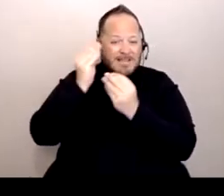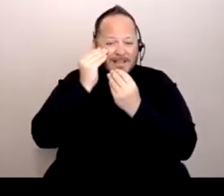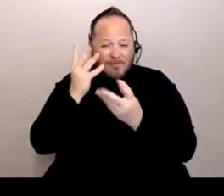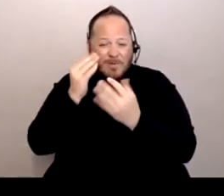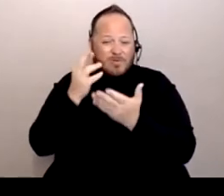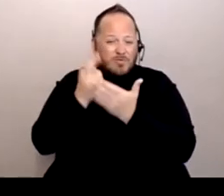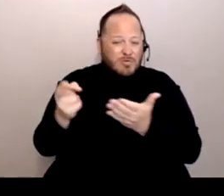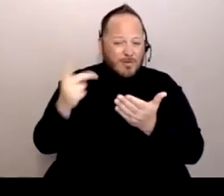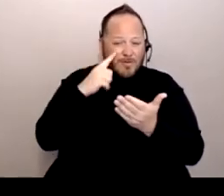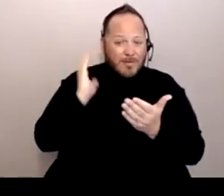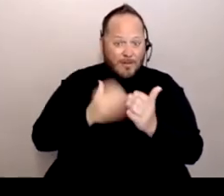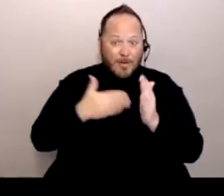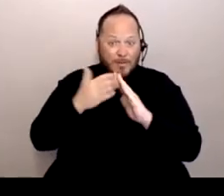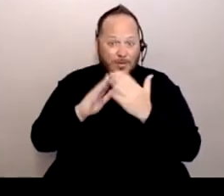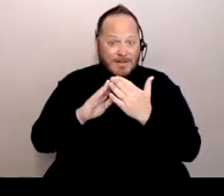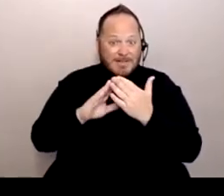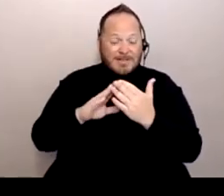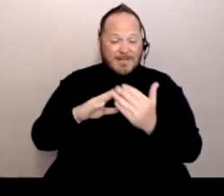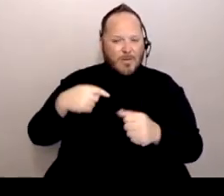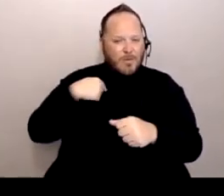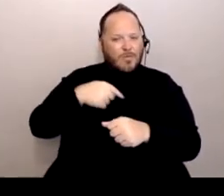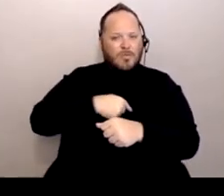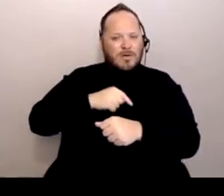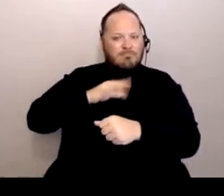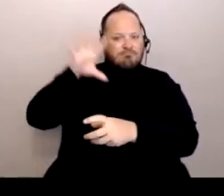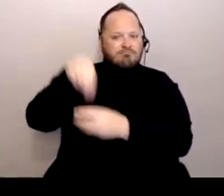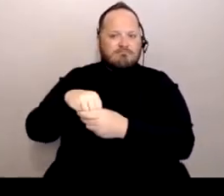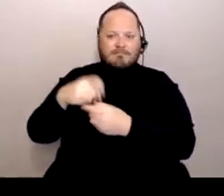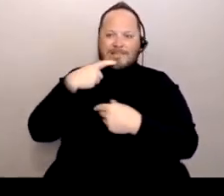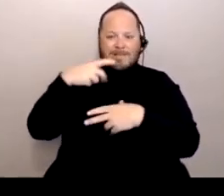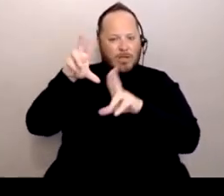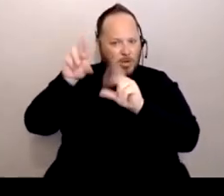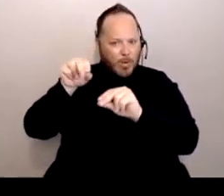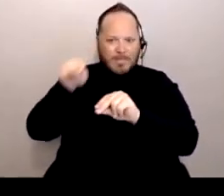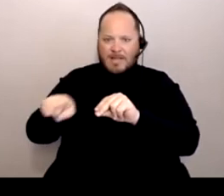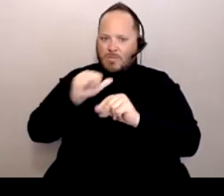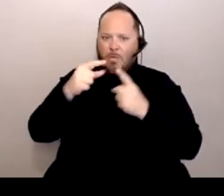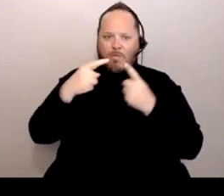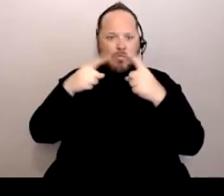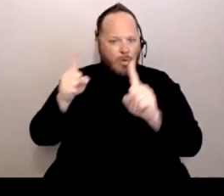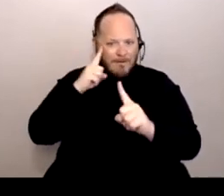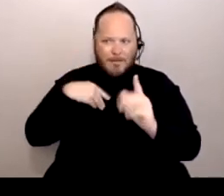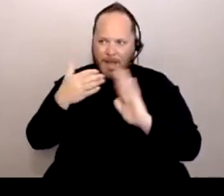that we're at the forefront to say, "No, this is not gonna work for my community," or, "Yes, this is gonna be great,"